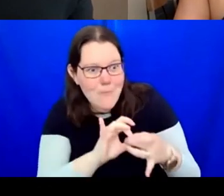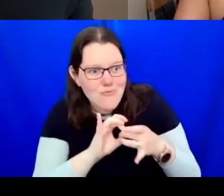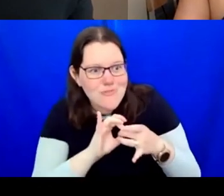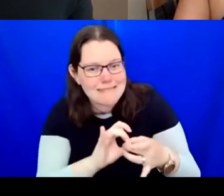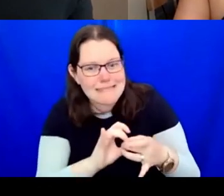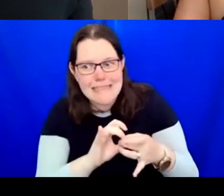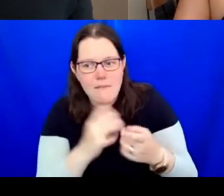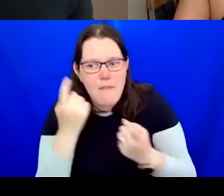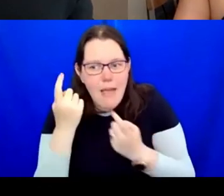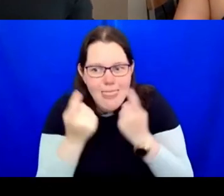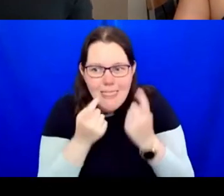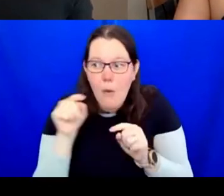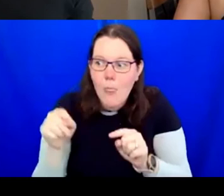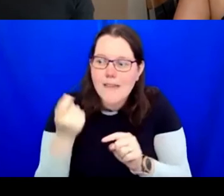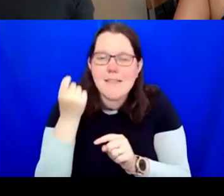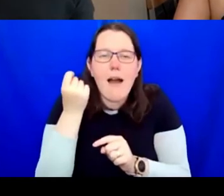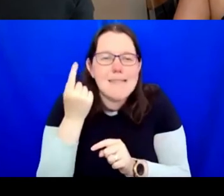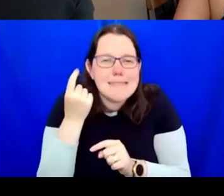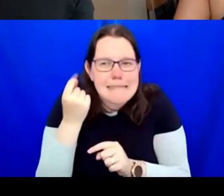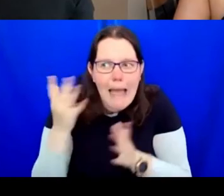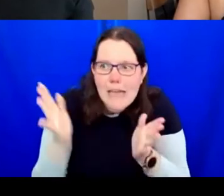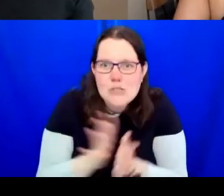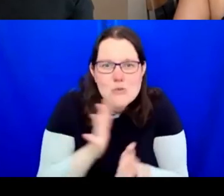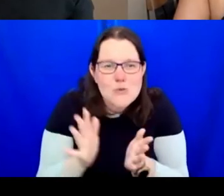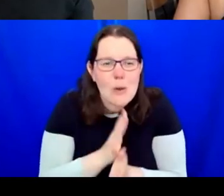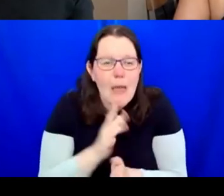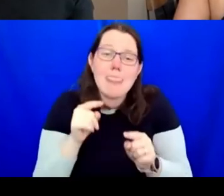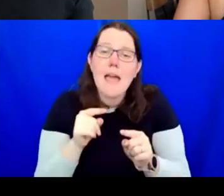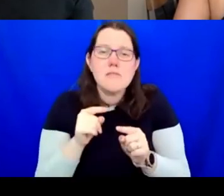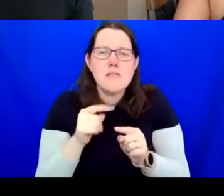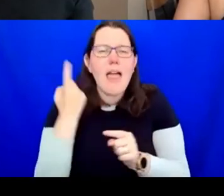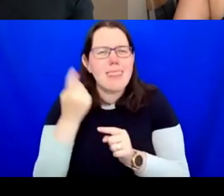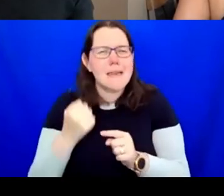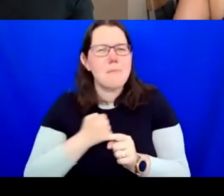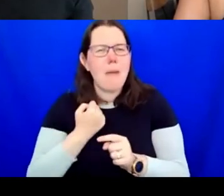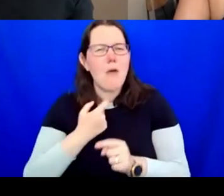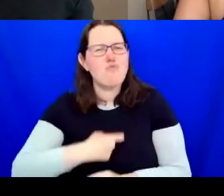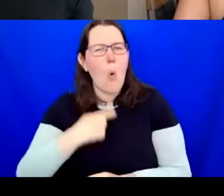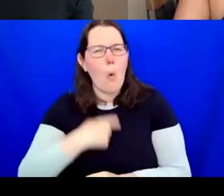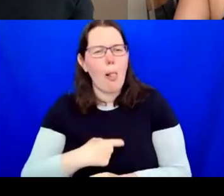on that journey with you. I do see that as part of my role actually in the arts. But I